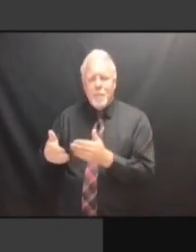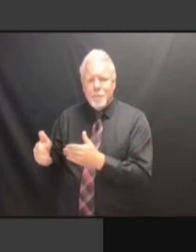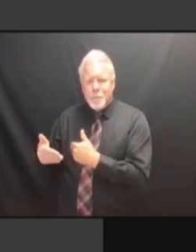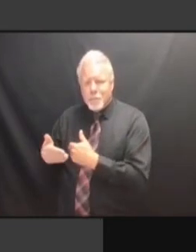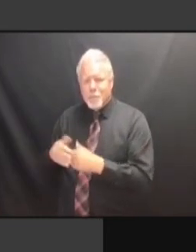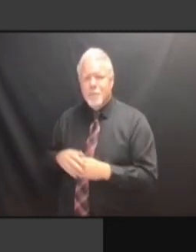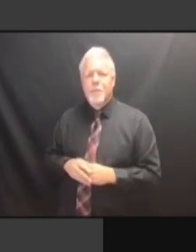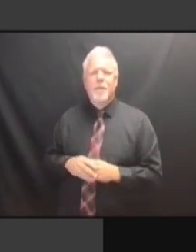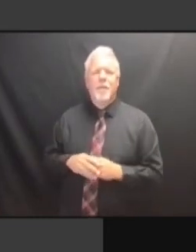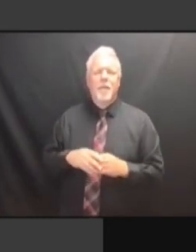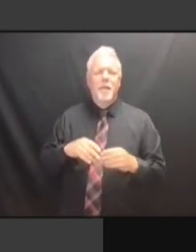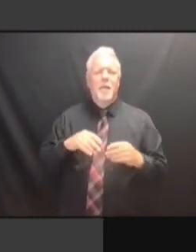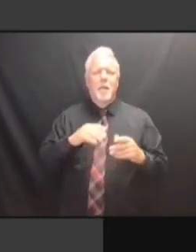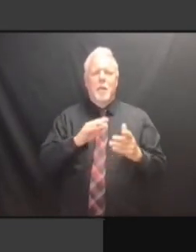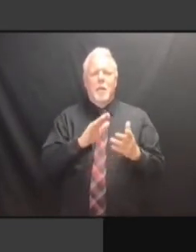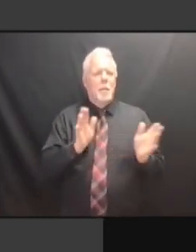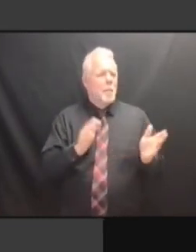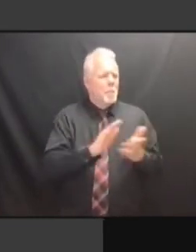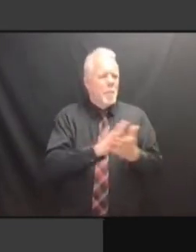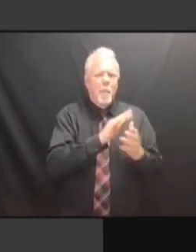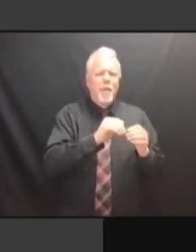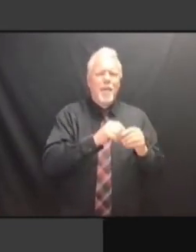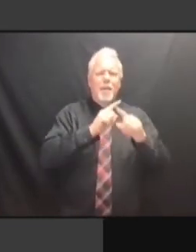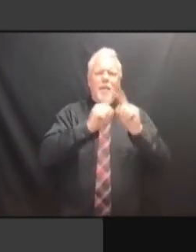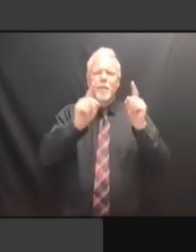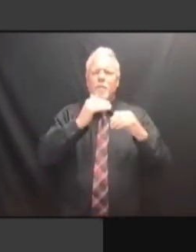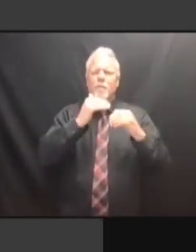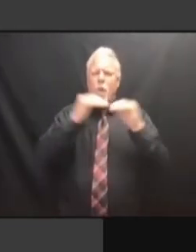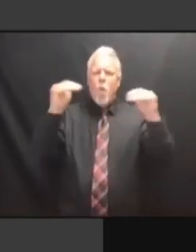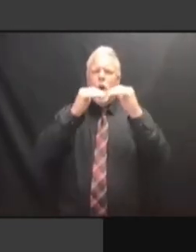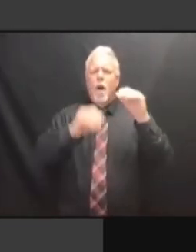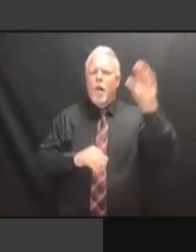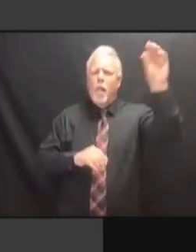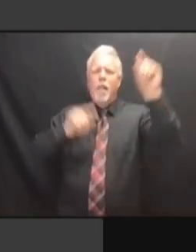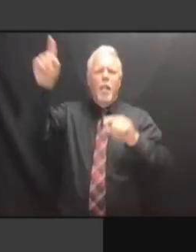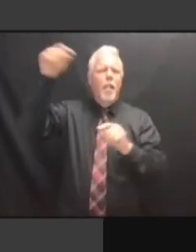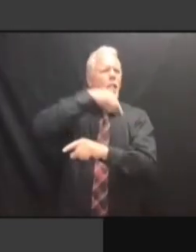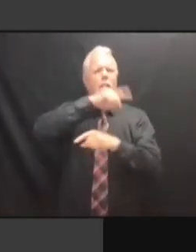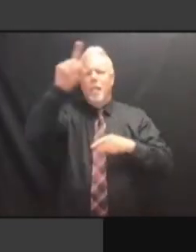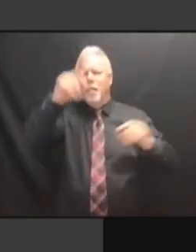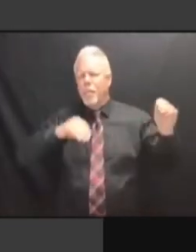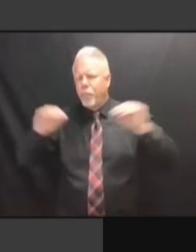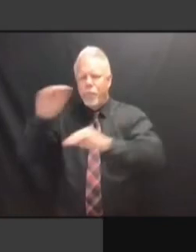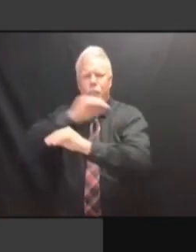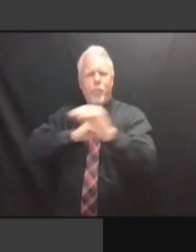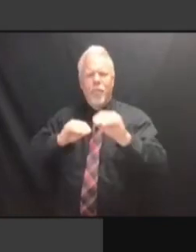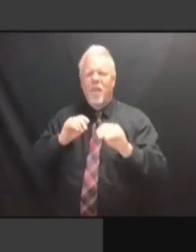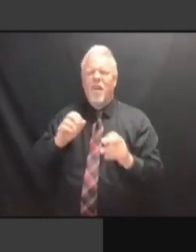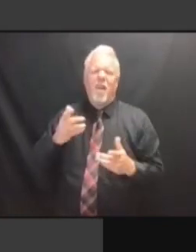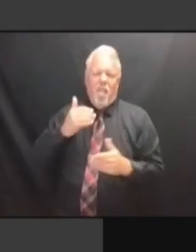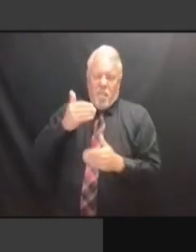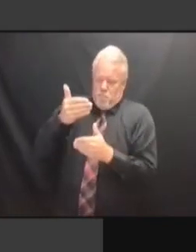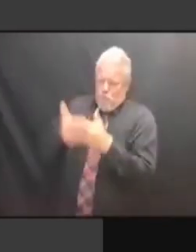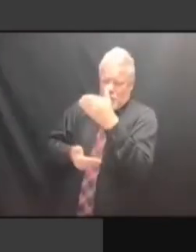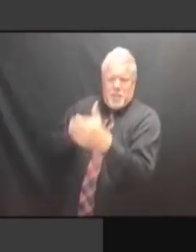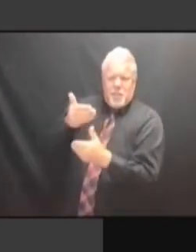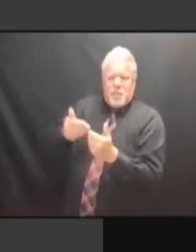ONE SMALL TABLE SET UP IN THE MIDDLE OF ONE SMALL TABLE SET UP IN THE MIDDLE OF IT. MIDDLE OF IT. MIDDLE OF IT. SO MIDDLE OF IT. SO THERE MIDDLE OF IT. SO THERE WAS MIDDLE OF IT. SO THERE WAS KIND MIDDLE OF IT. SO THERE WAS KIND OF MIDDLE OF IT. SO THERE WAS KIND OF MULTIPLE SO THERE WAS KIND OF MULTIPLE SO THERE WAS KIND OF MULTIPLE REASONS SO THERE WAS KIND OF MULTIPLE REASONS WHY SO THERE WAS KIND OF MULTIPLE REASONS WHY AN SO THERE WAS KIND OF MULTIPLE REASONS WHY AN ISSUE SO THERE WAS KIND OF MULTIPLE REASONS WHY AN ISSUE COULD SO THERE WAS KIND OF MULTIPLE REASONS WHY AN ISSUE COULD HAVE REASONS WHY AN ISSUE COULD HAVE REASONS WHY AN ISSUE COULD HAVE OCCURRED REASONS WHY AN ISSUE COULD HAVE OCCURRED AND REASONS WHY AN ISSUE COULD HAVE OCCURRED AND NOT REASONS WHY AN ISSUE COULD HAVE OCCURRED AND NOT BEEN REASONS WHY AN ISSUE COULD HAVE OCCURRED AND NOT BEEN CAUGHT.